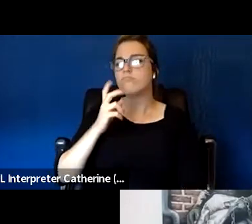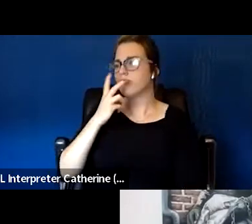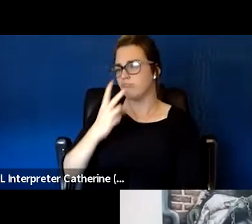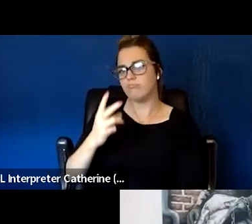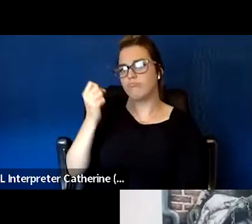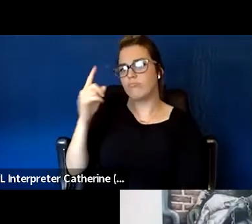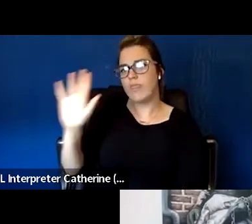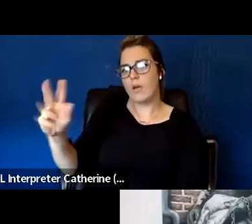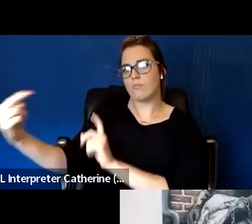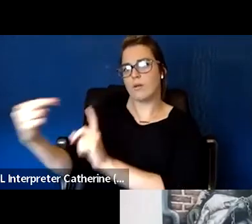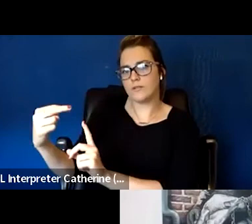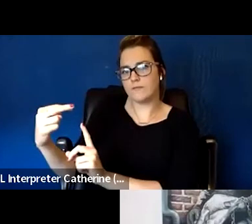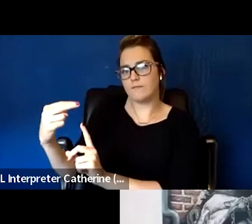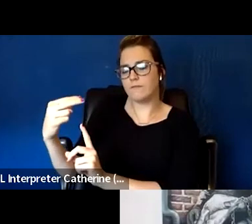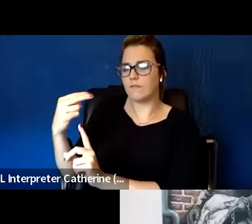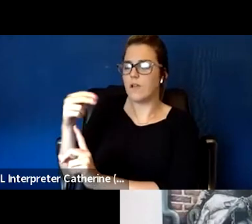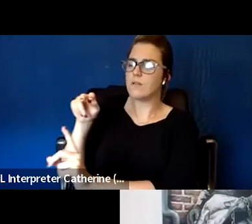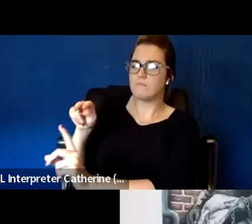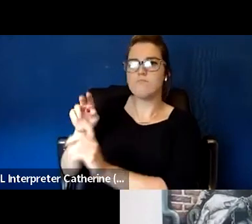They're not gonna be so open to trust you right away,